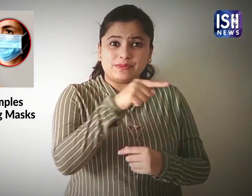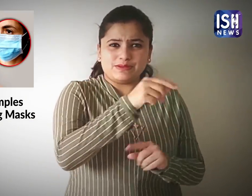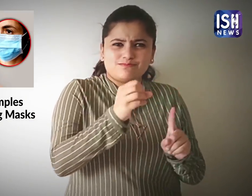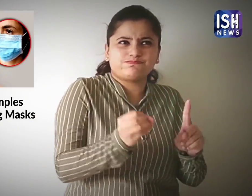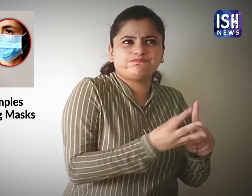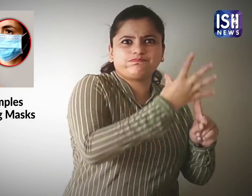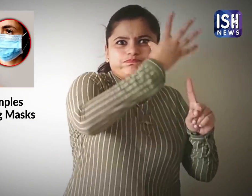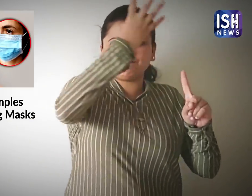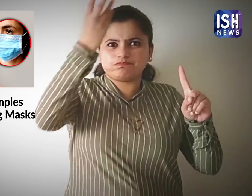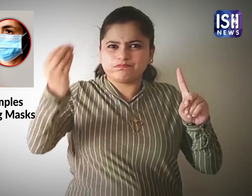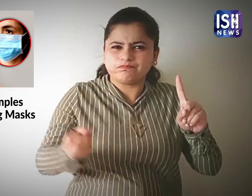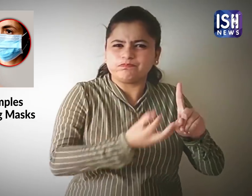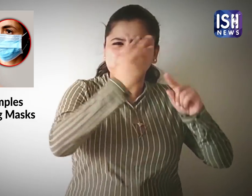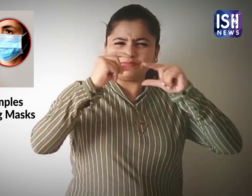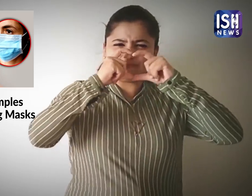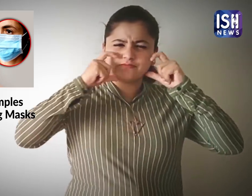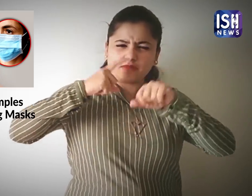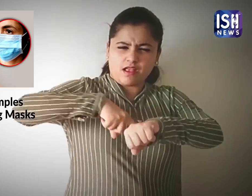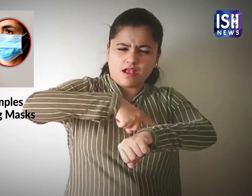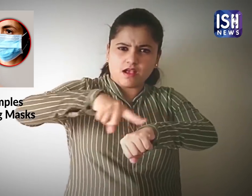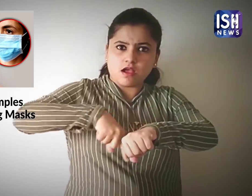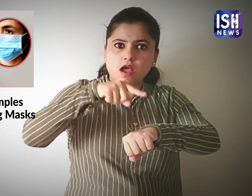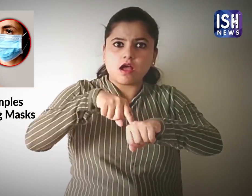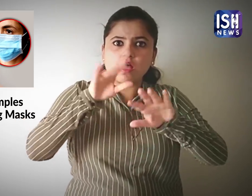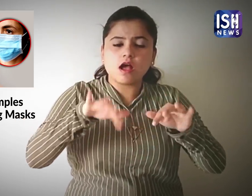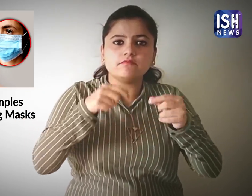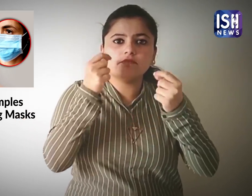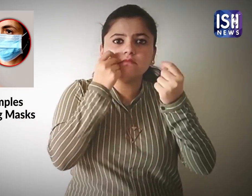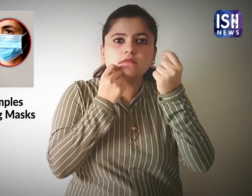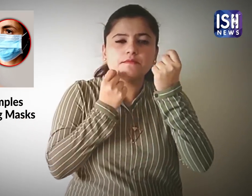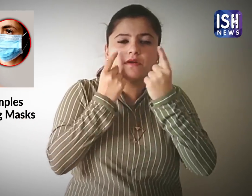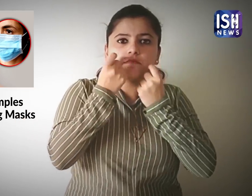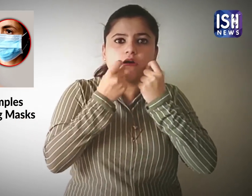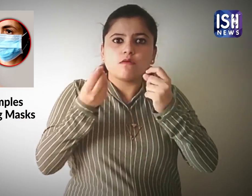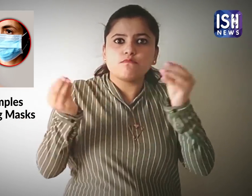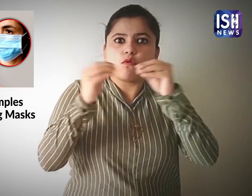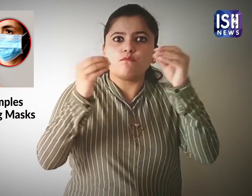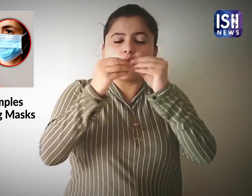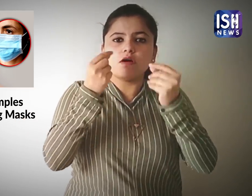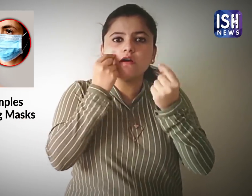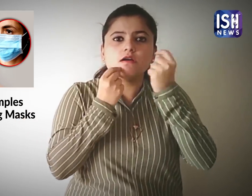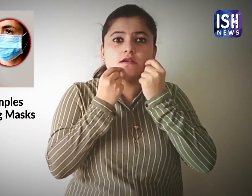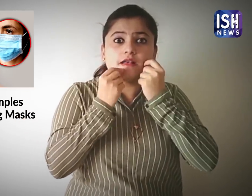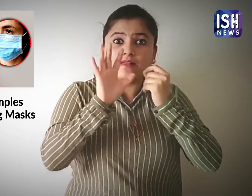wearing masks for long hours, causes acne.